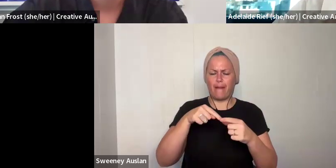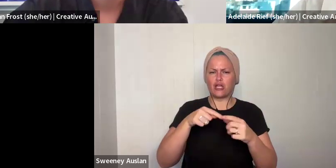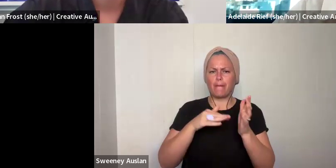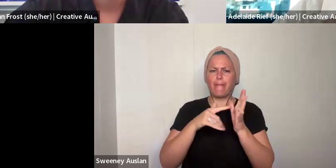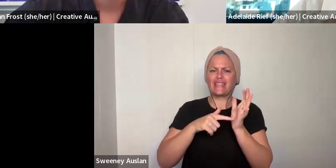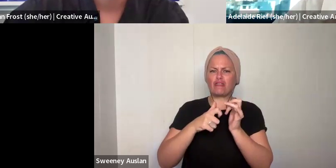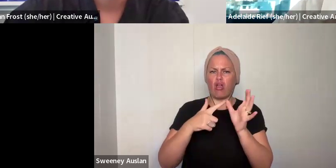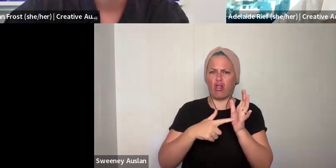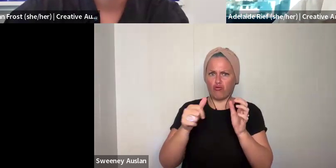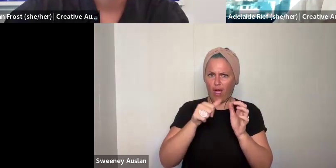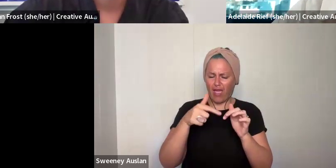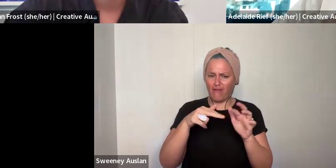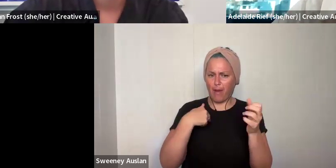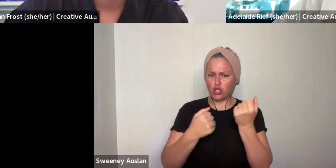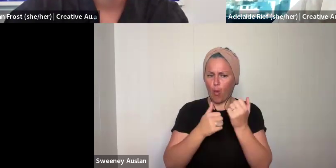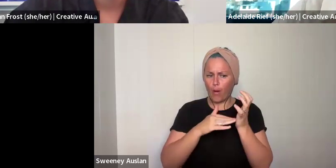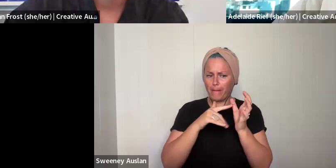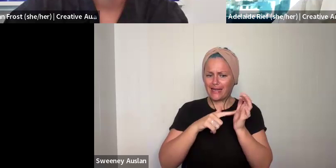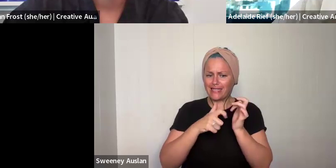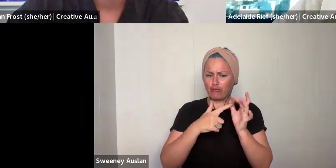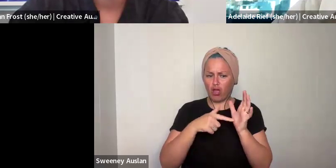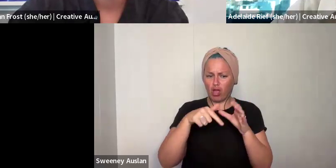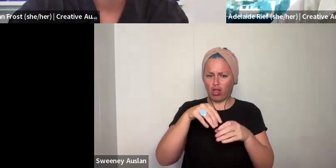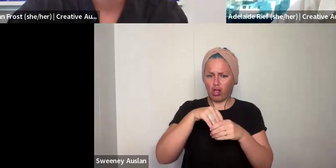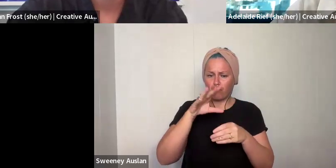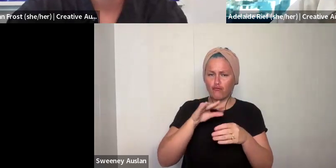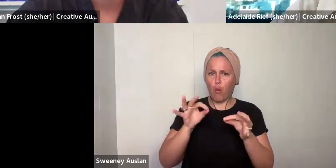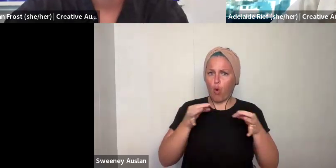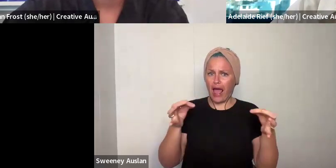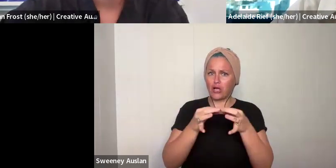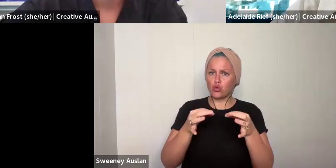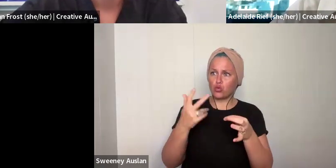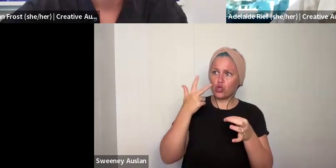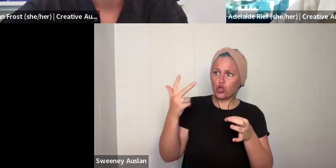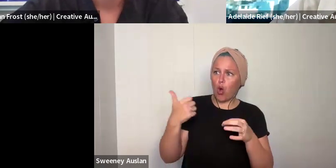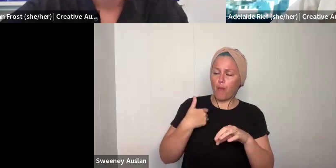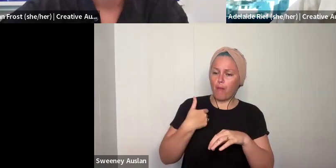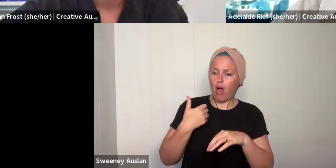And I will keep answering them. We have a great question from someone who is asked: in